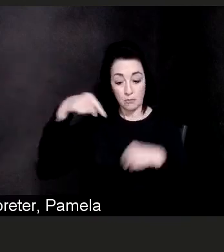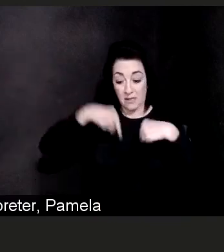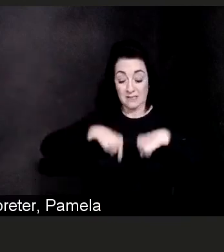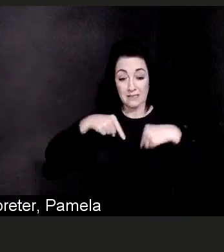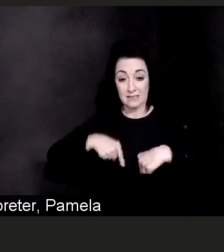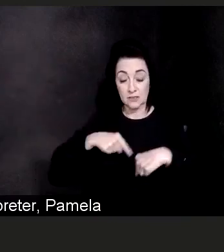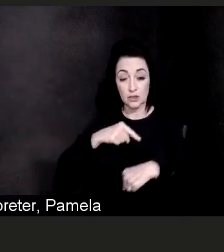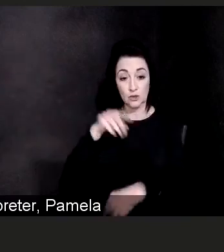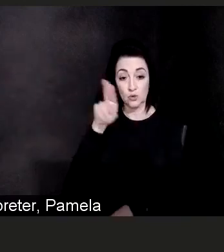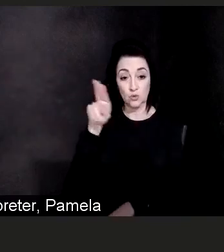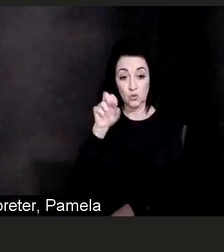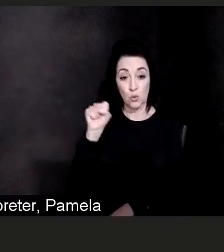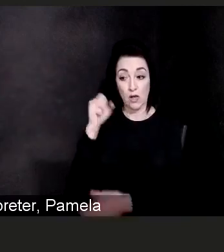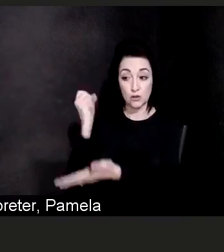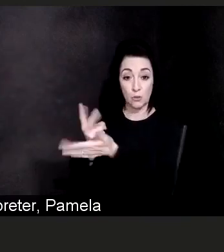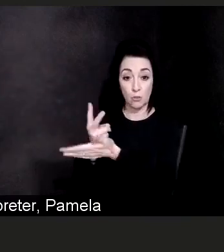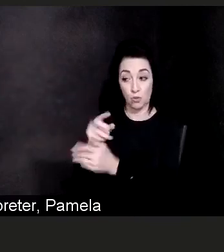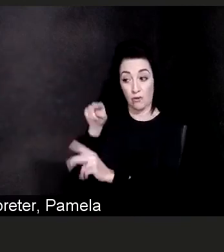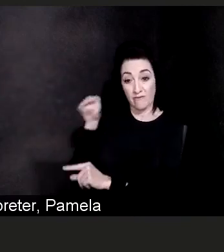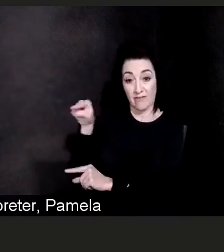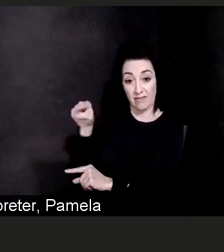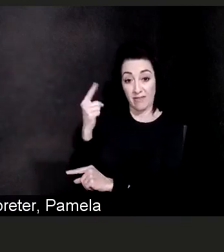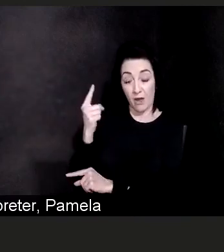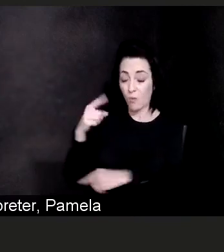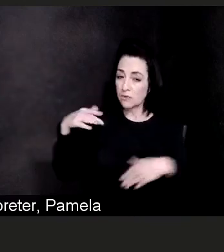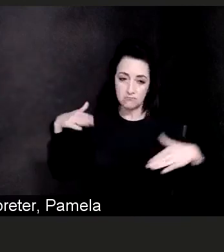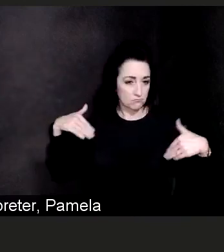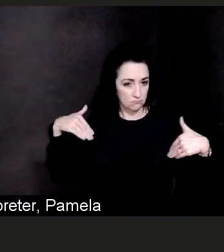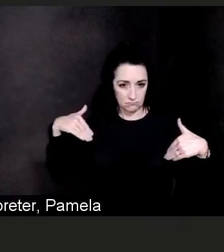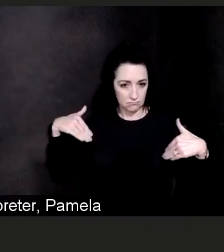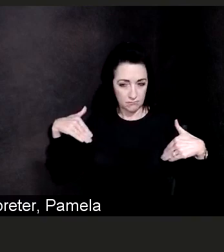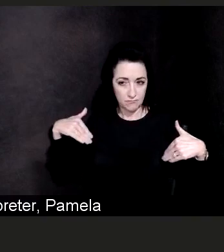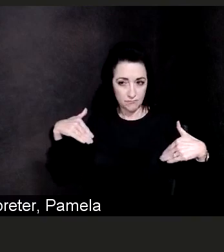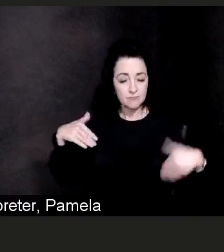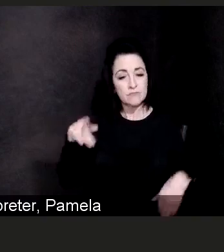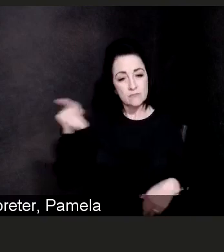That AstraZeneca vaccine also uses a different technology